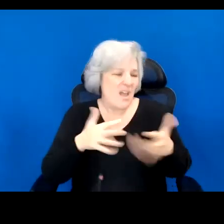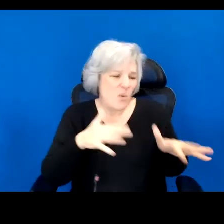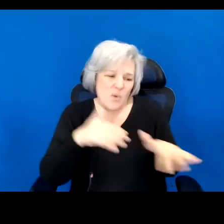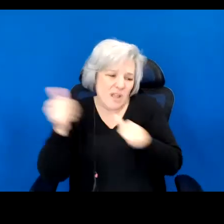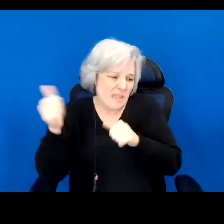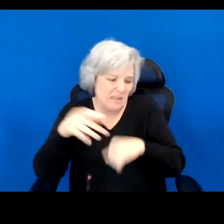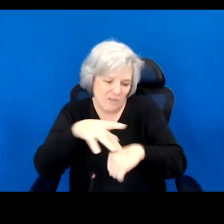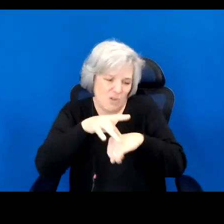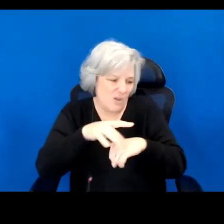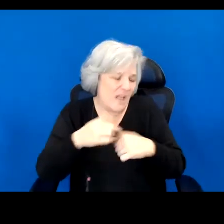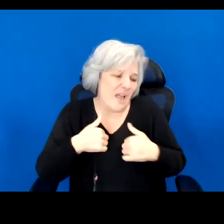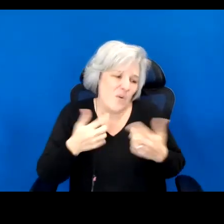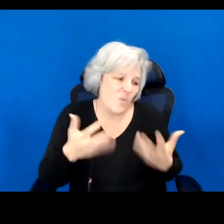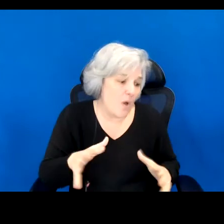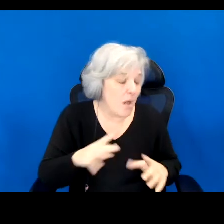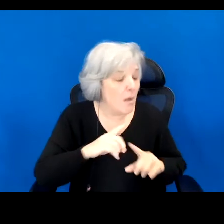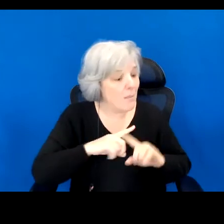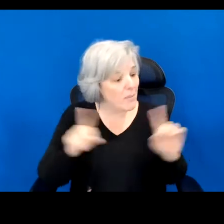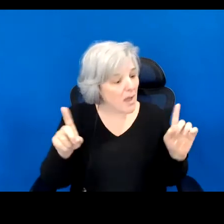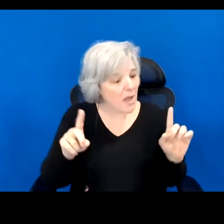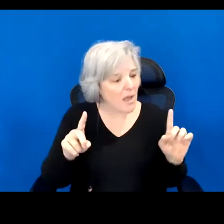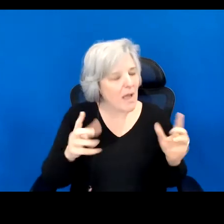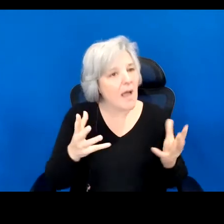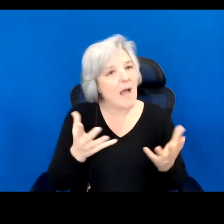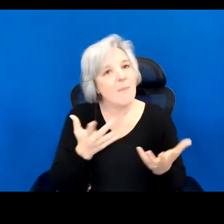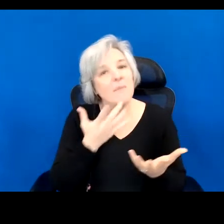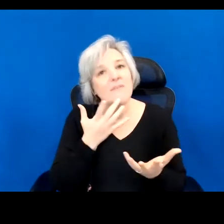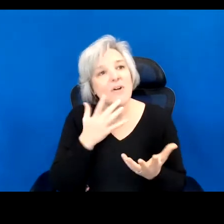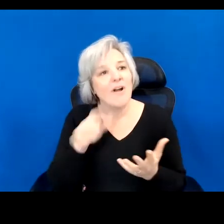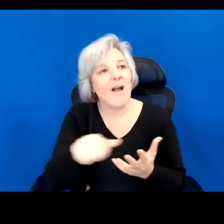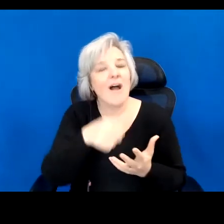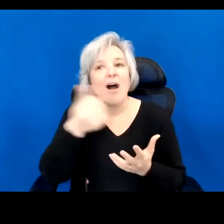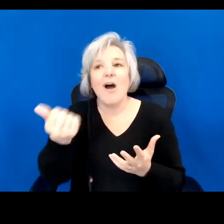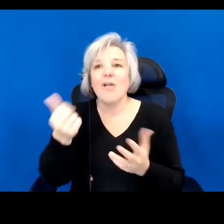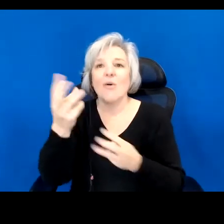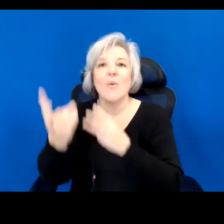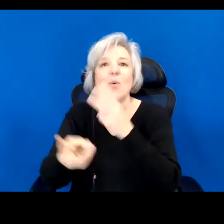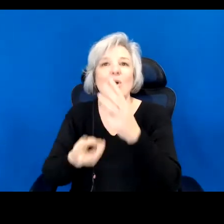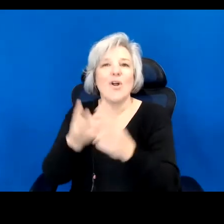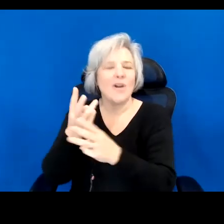What I want is another world. And when I say another world, I mean this